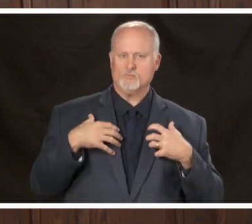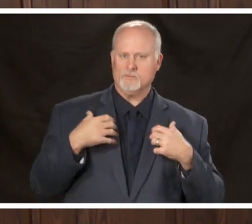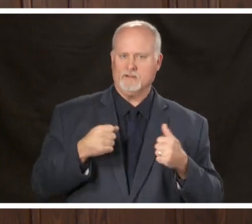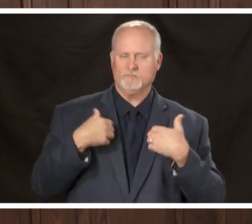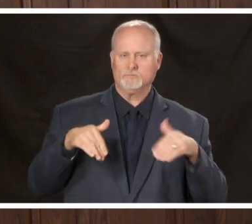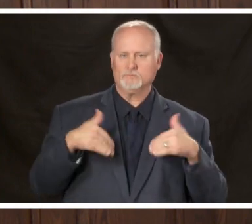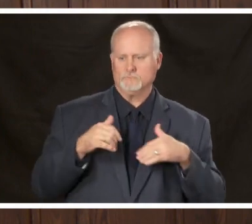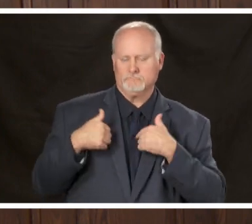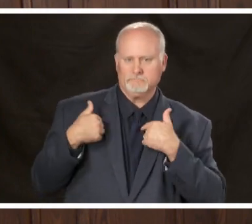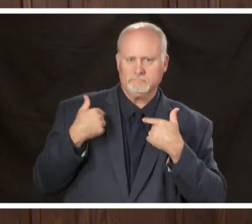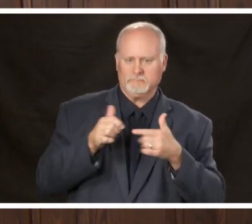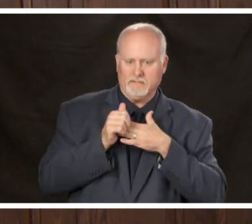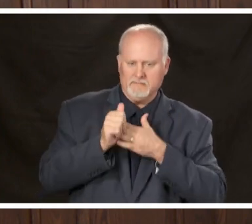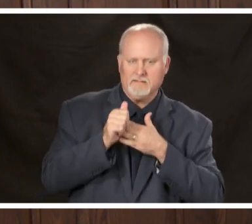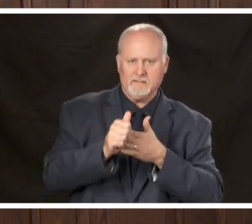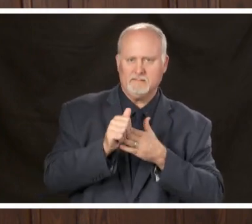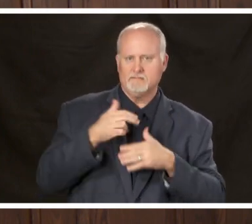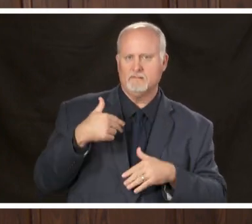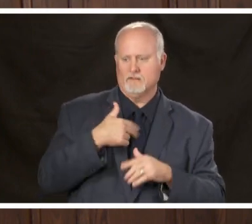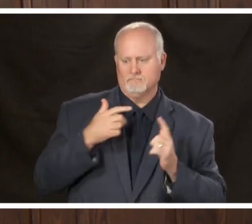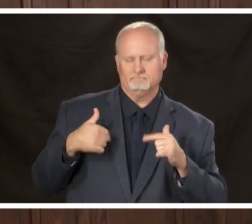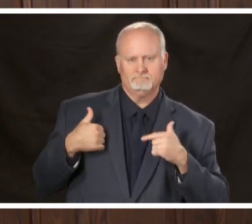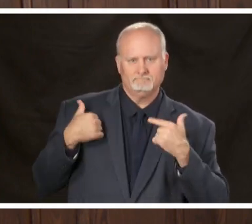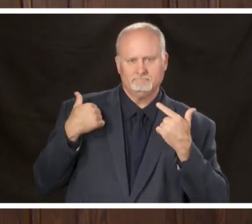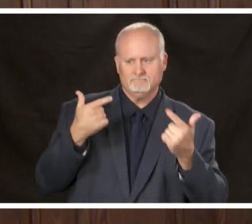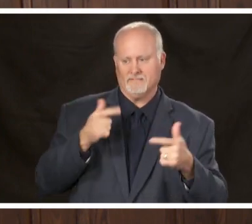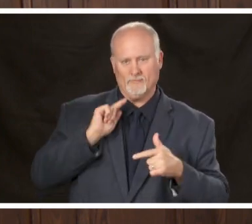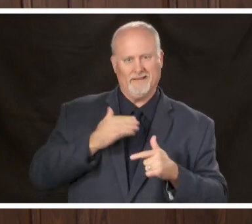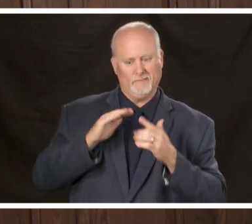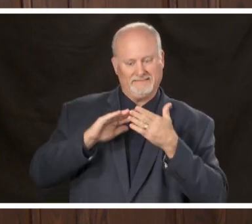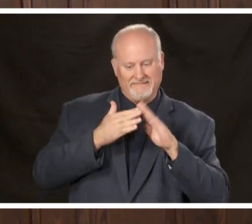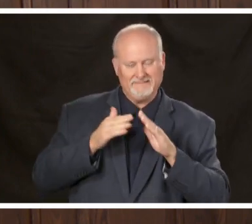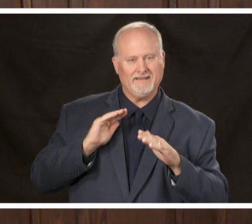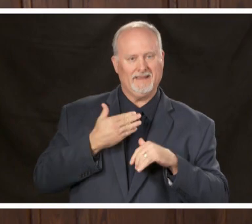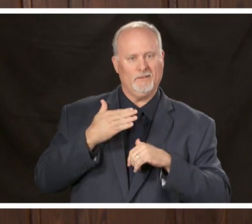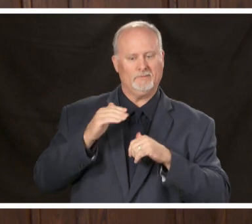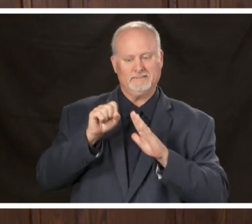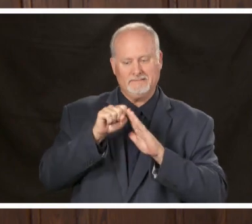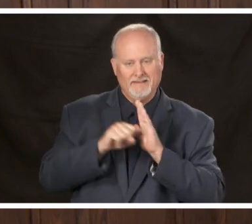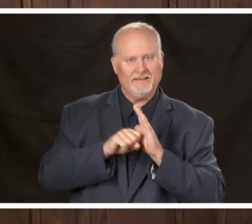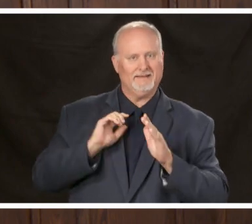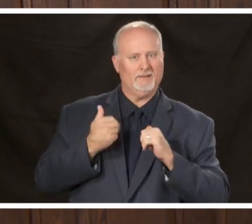difficult period in our in our city and state and country he has been a